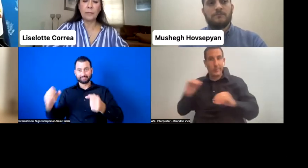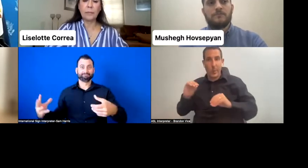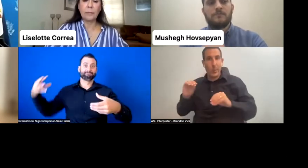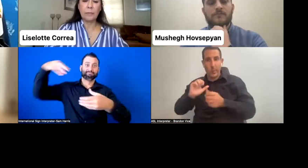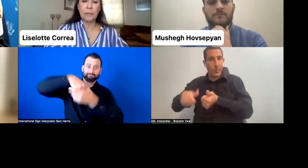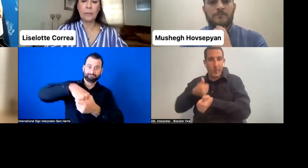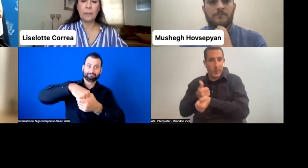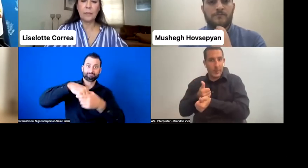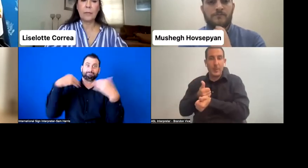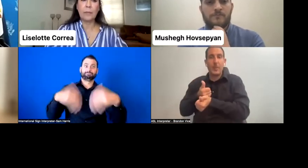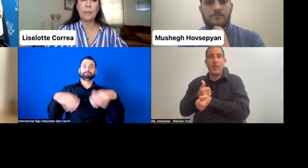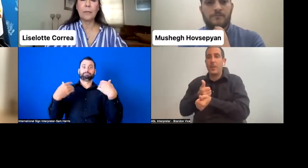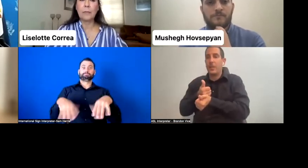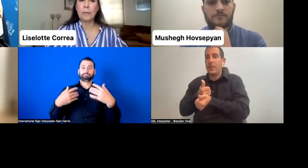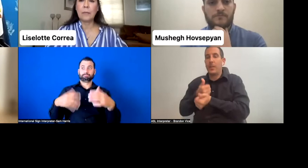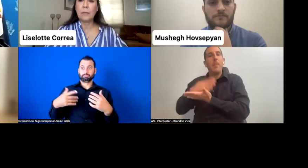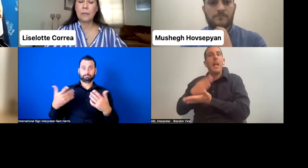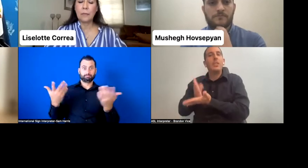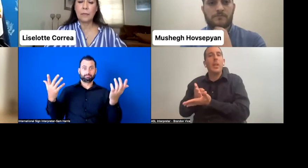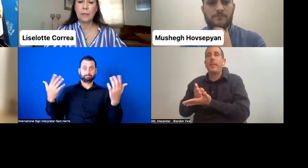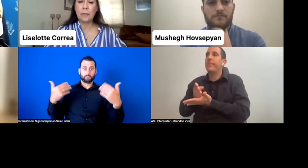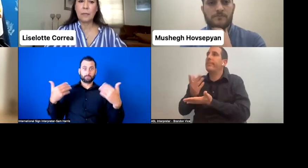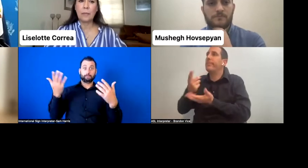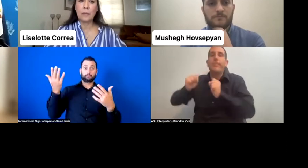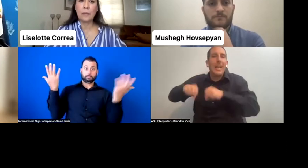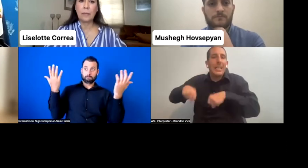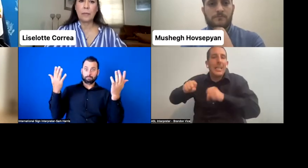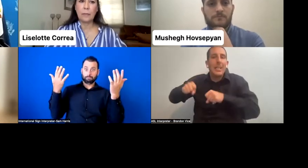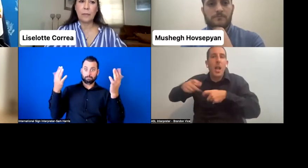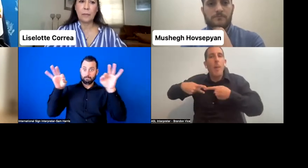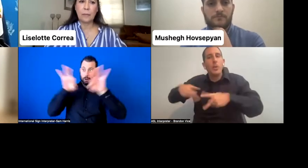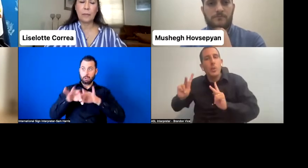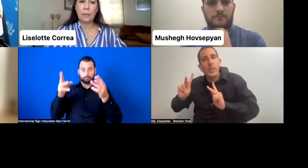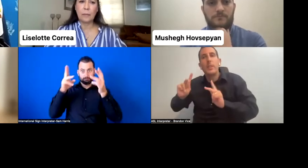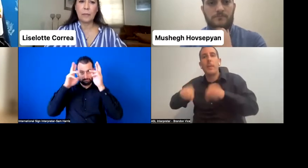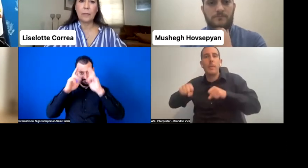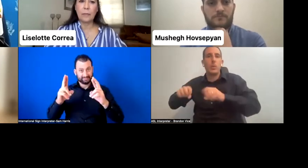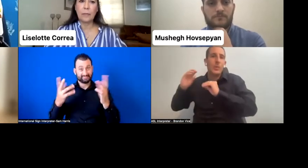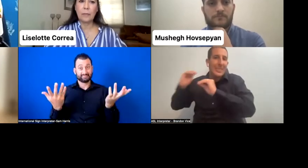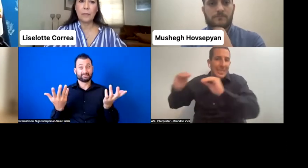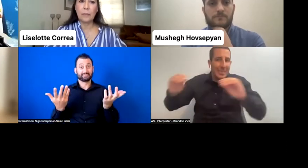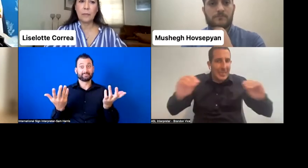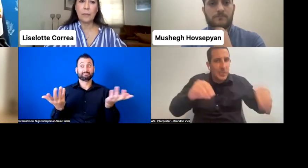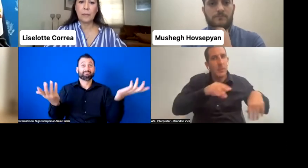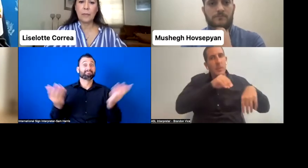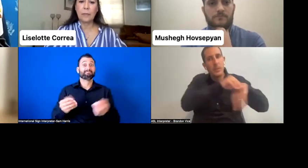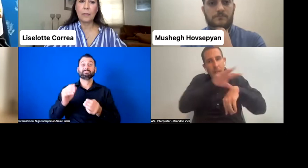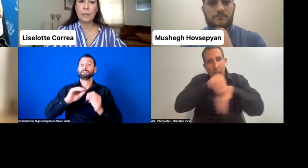They just don't have the economic opportunities to do those things. So I would like you to address those challenges